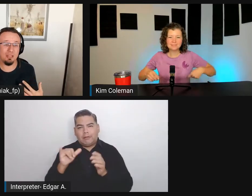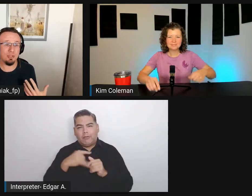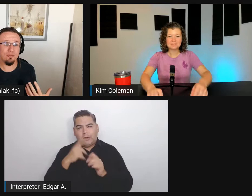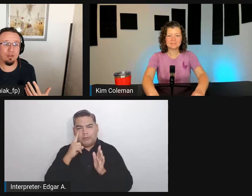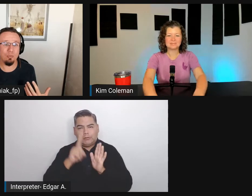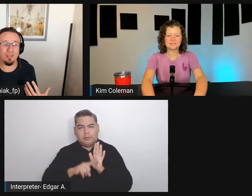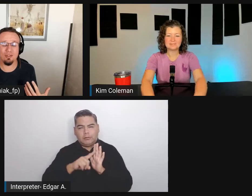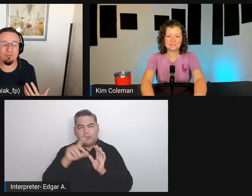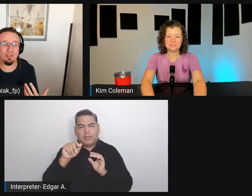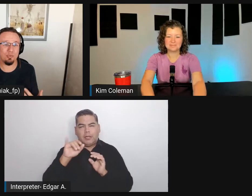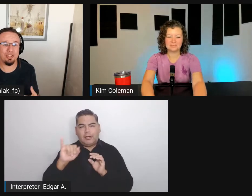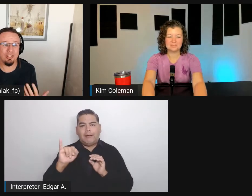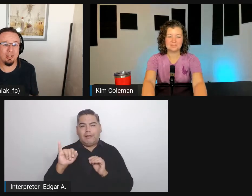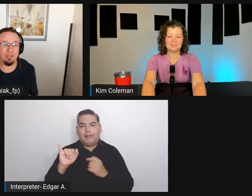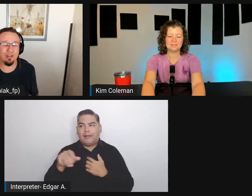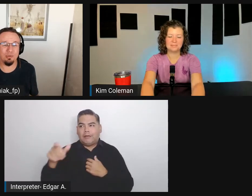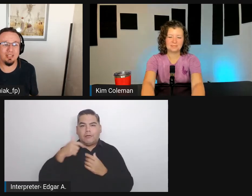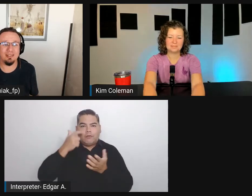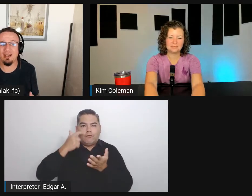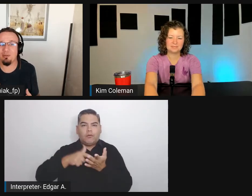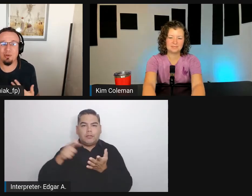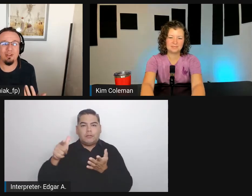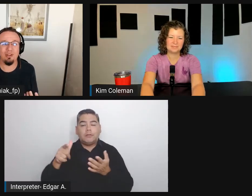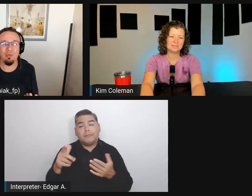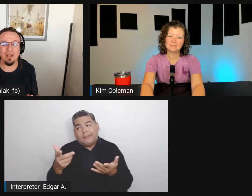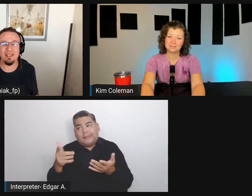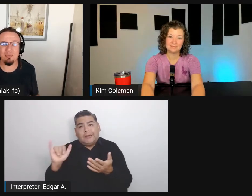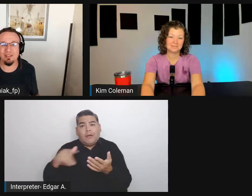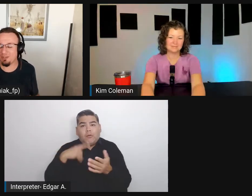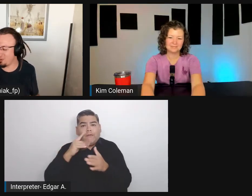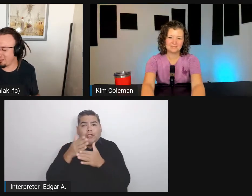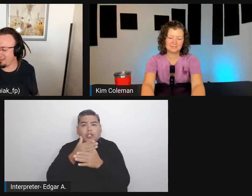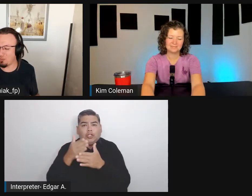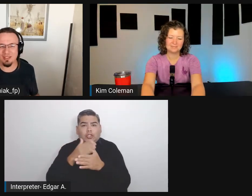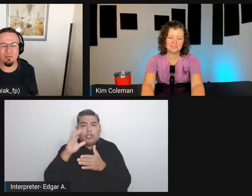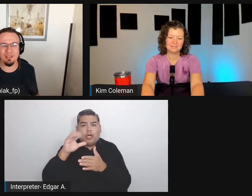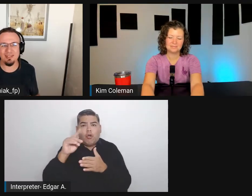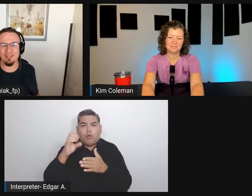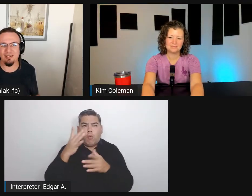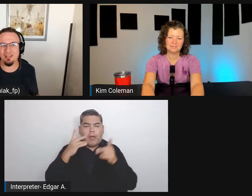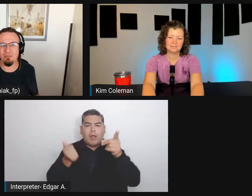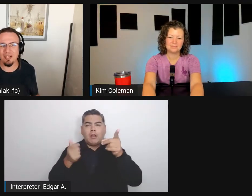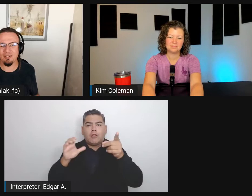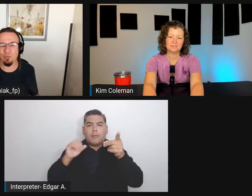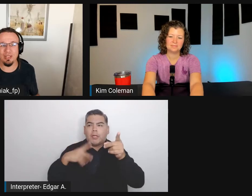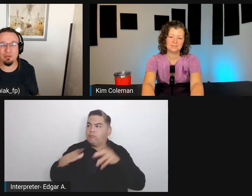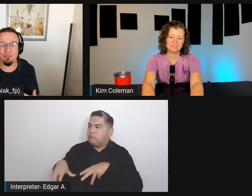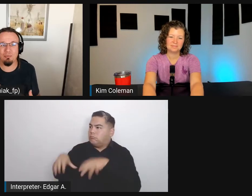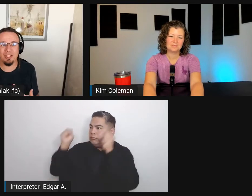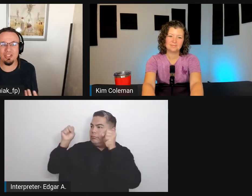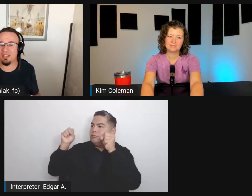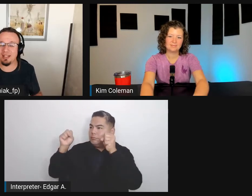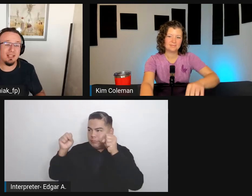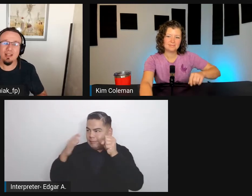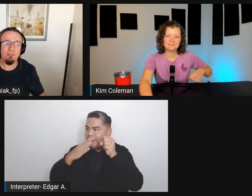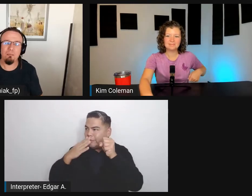especially for open source, because we shared our code and now why someone is using it, why someone is earning money without mentioning us.